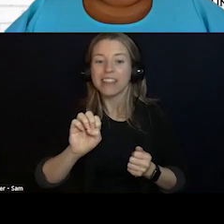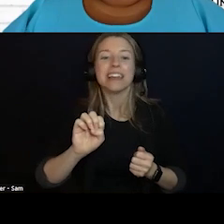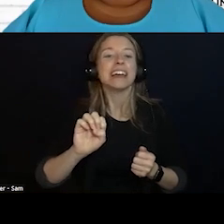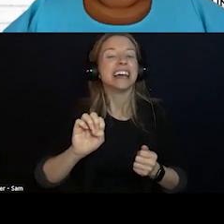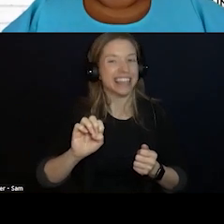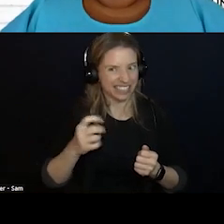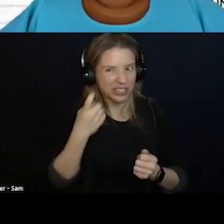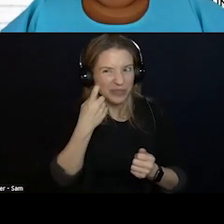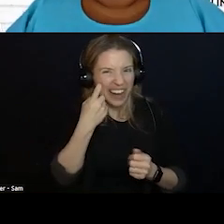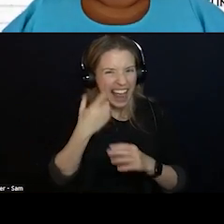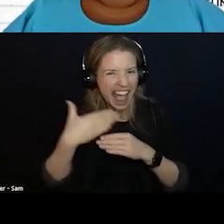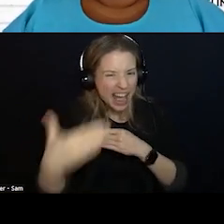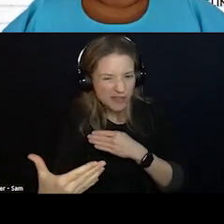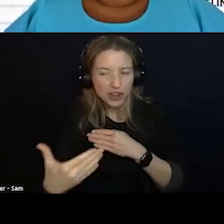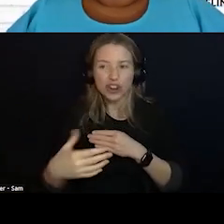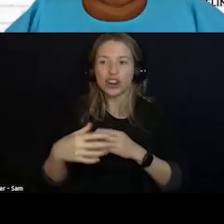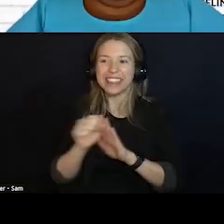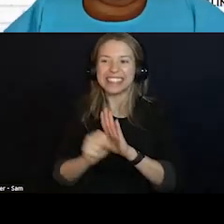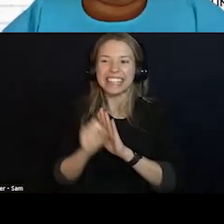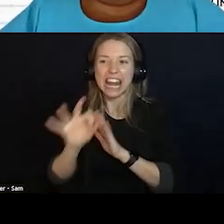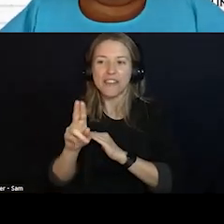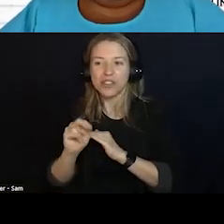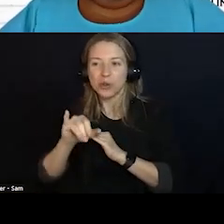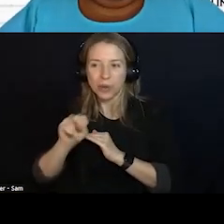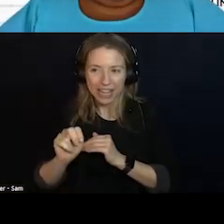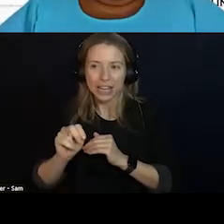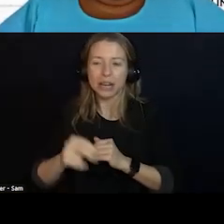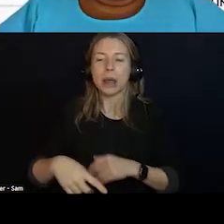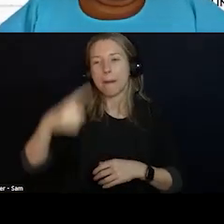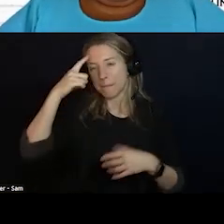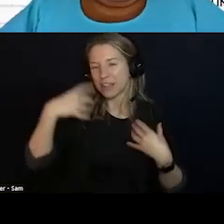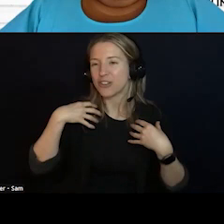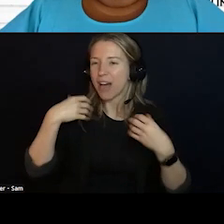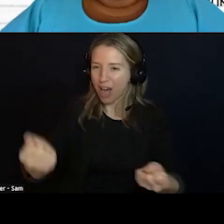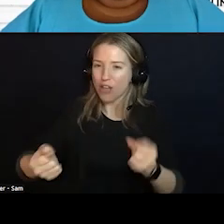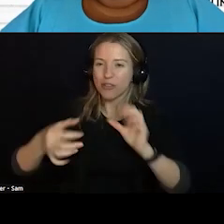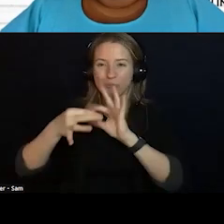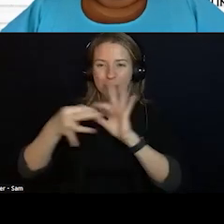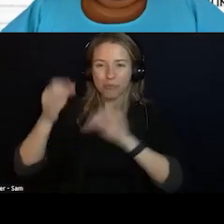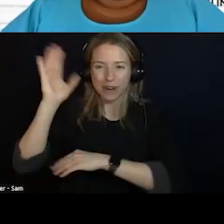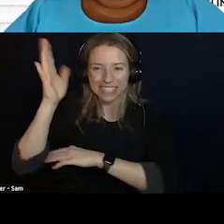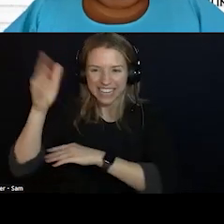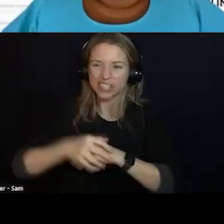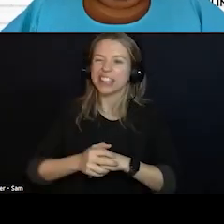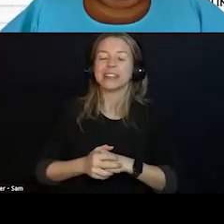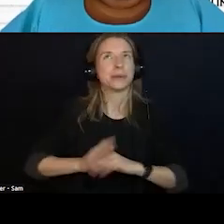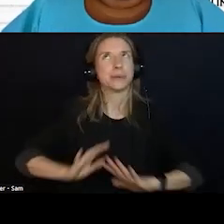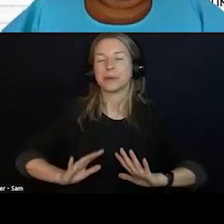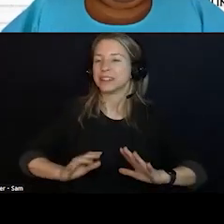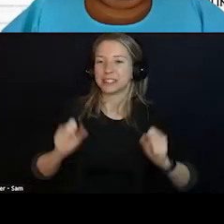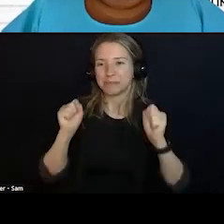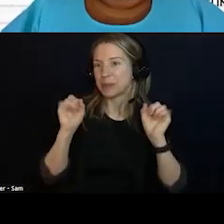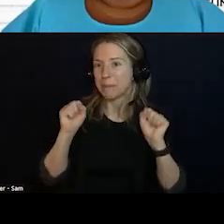THIS IS GOING TO BE AMAZING. LET'S GET STARTED. AND WE ARE ALWAYS THINKING ABOUT EMERGENCY